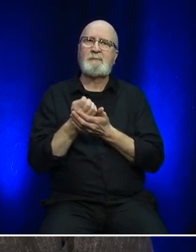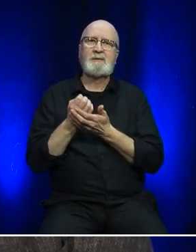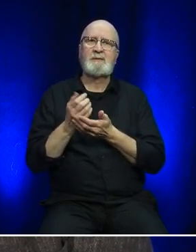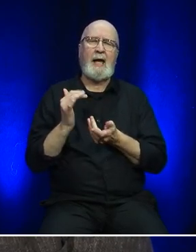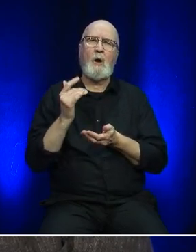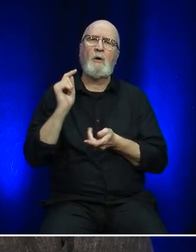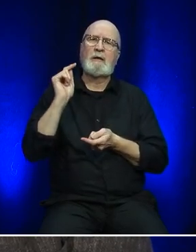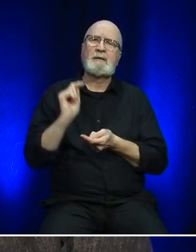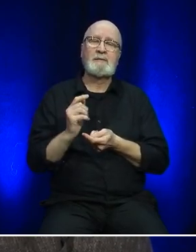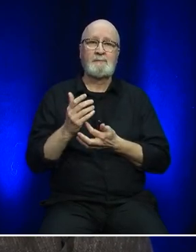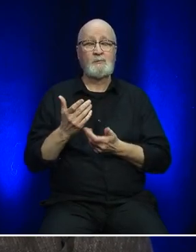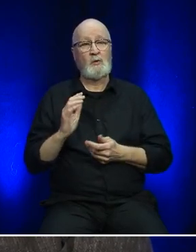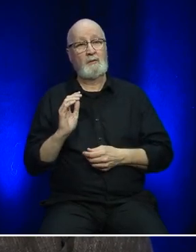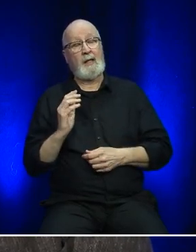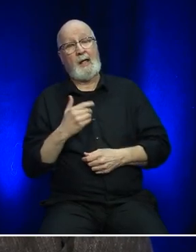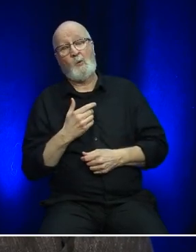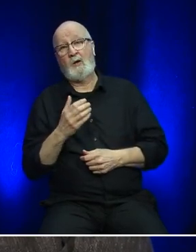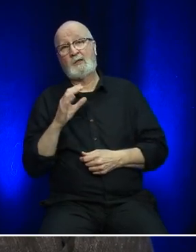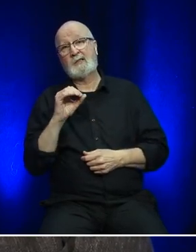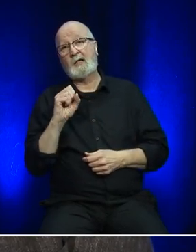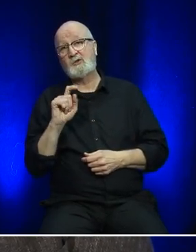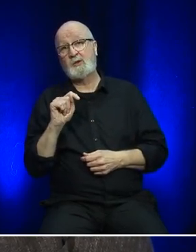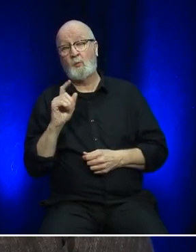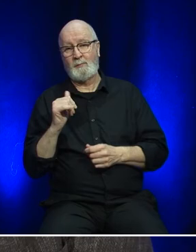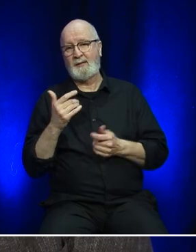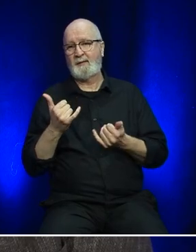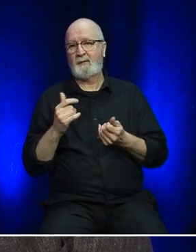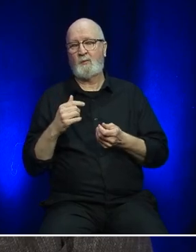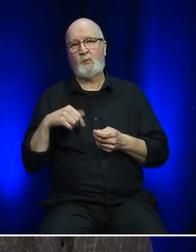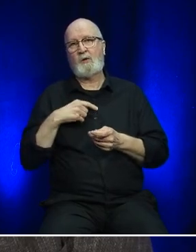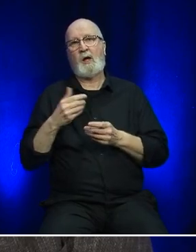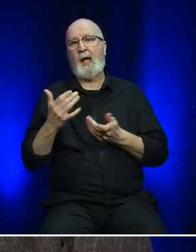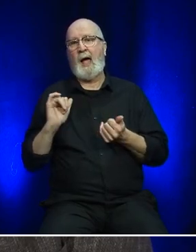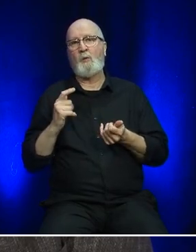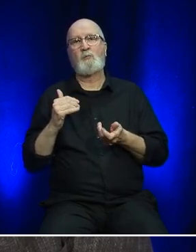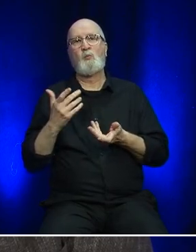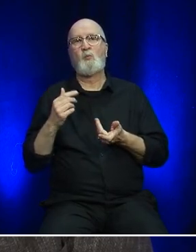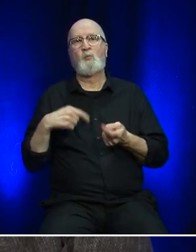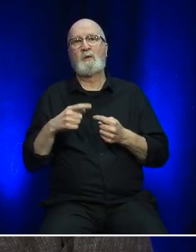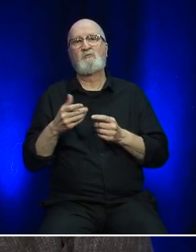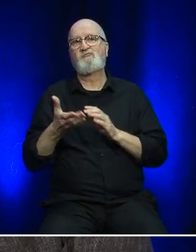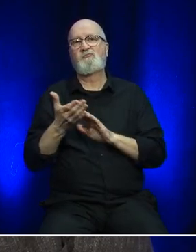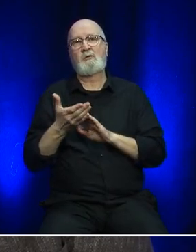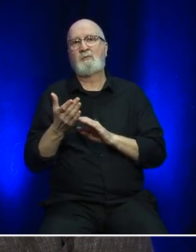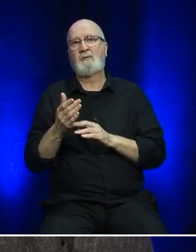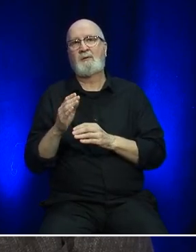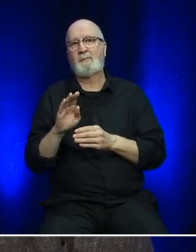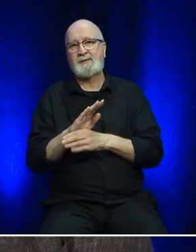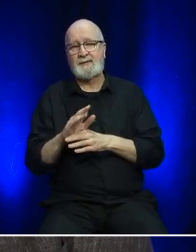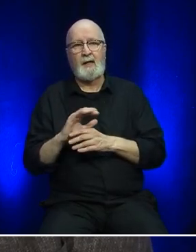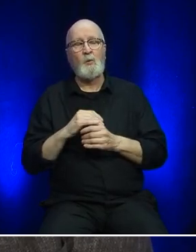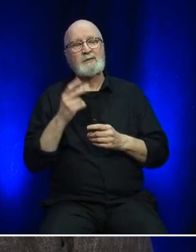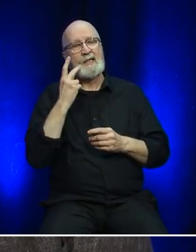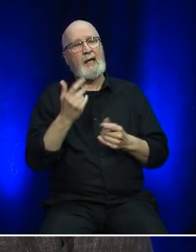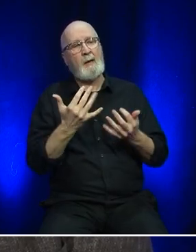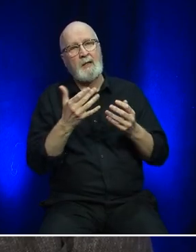So operating costs all come down to how we run the business. So when we look at the number of vessels, we look at the schedule,